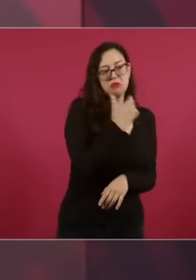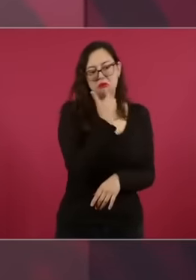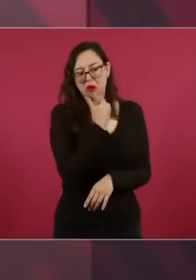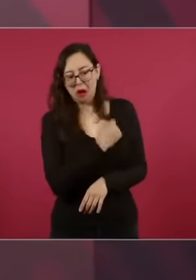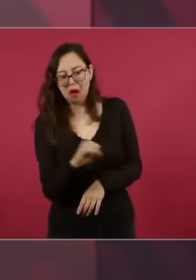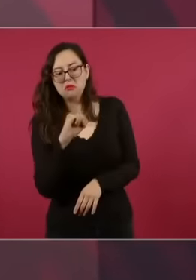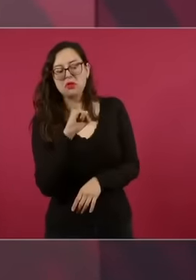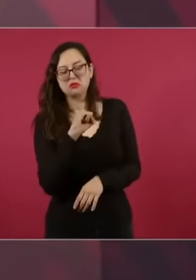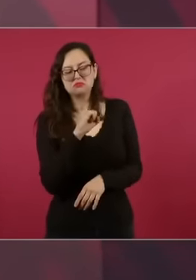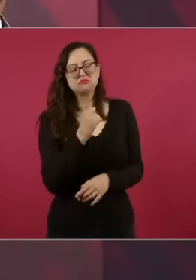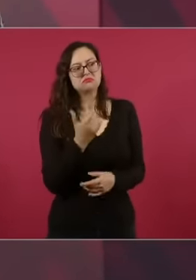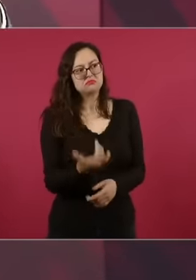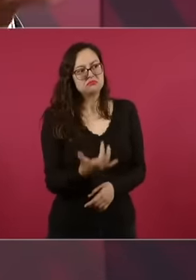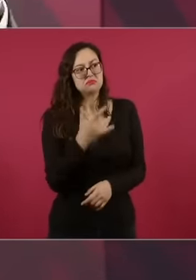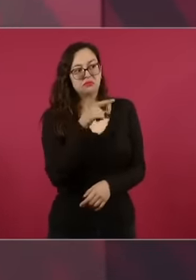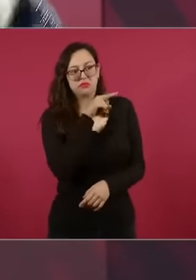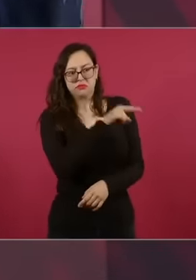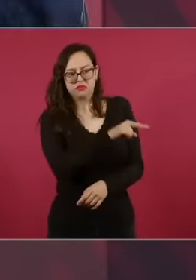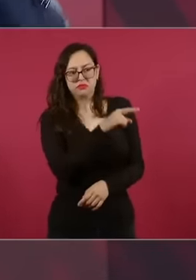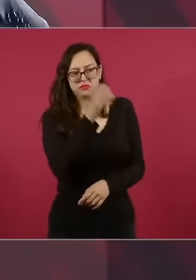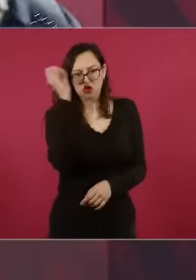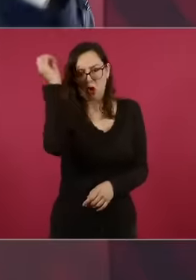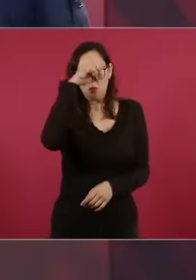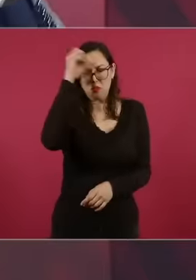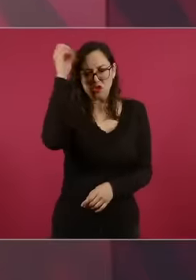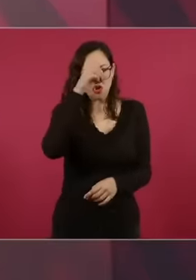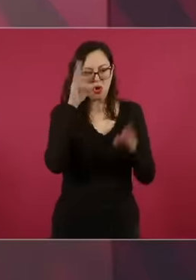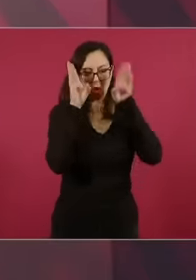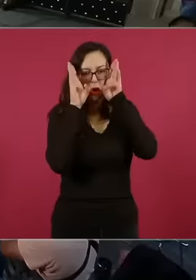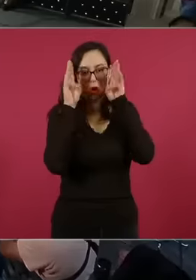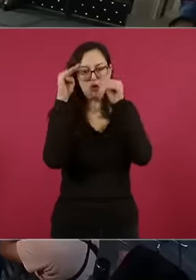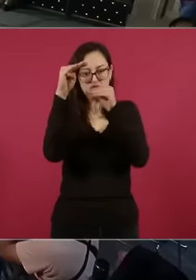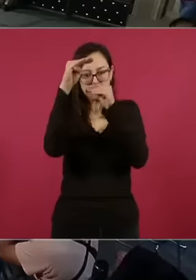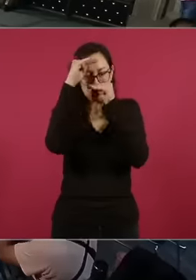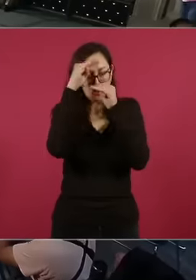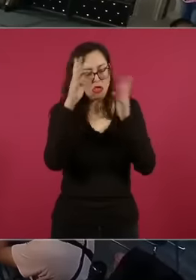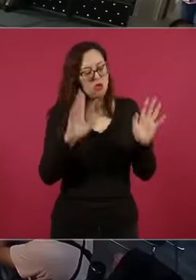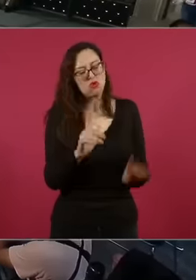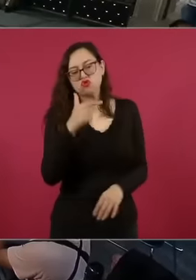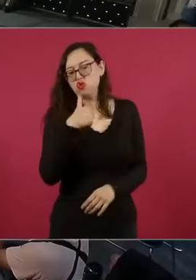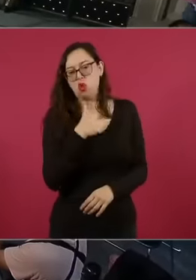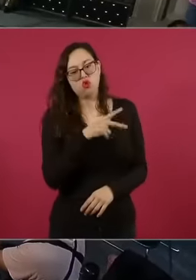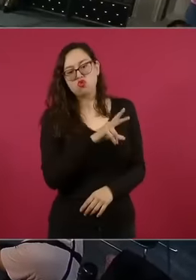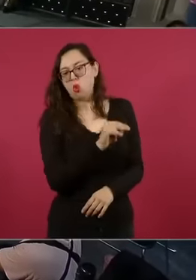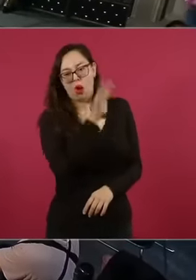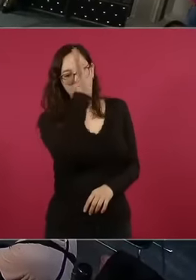one can disagree with Of course he does not agree, I wrote a book called the